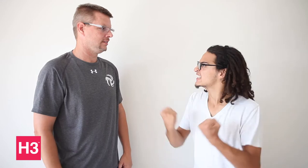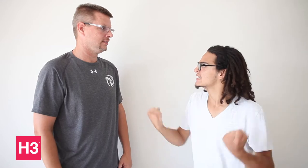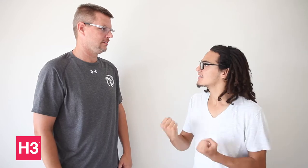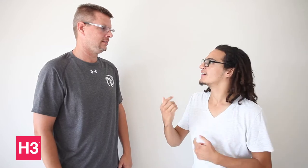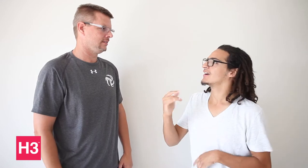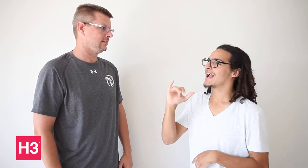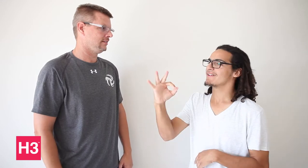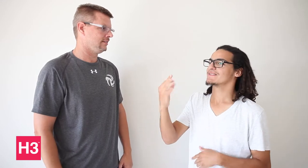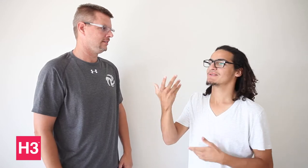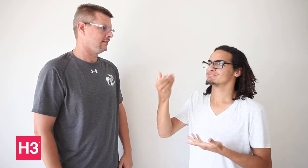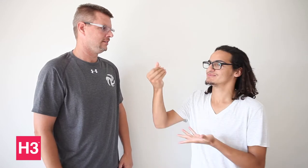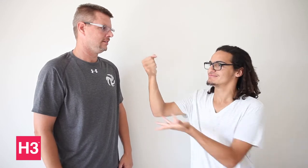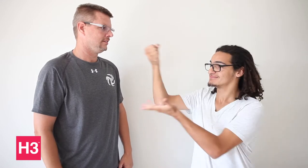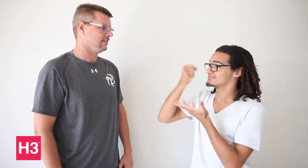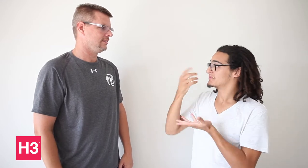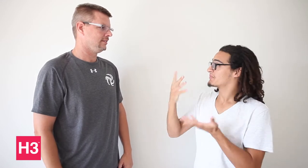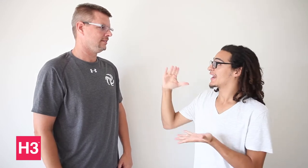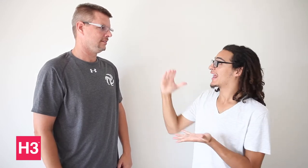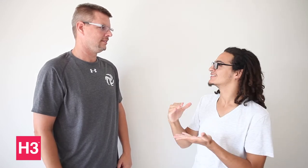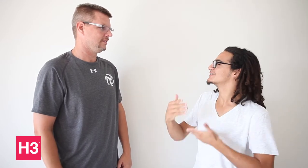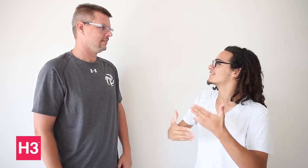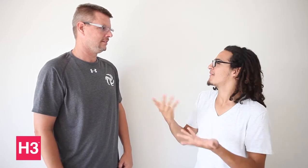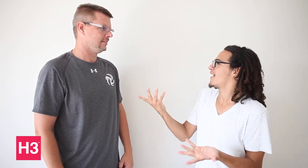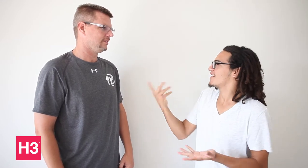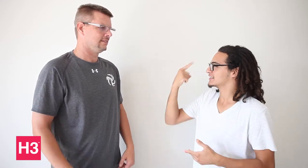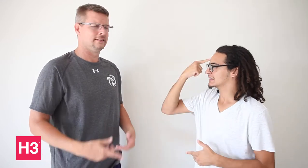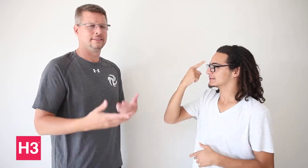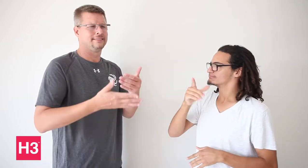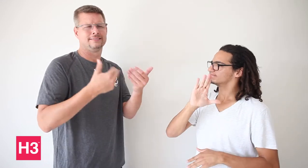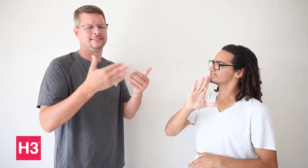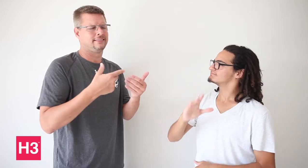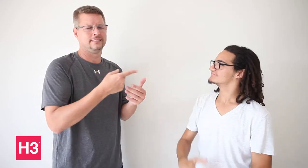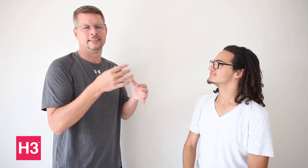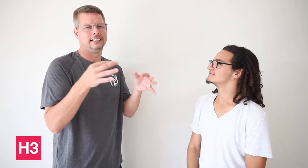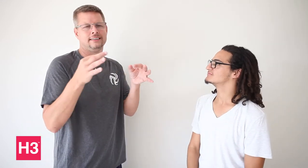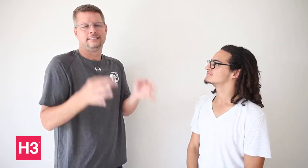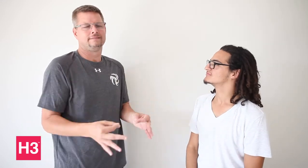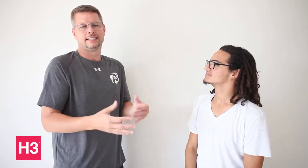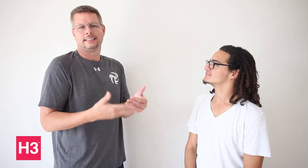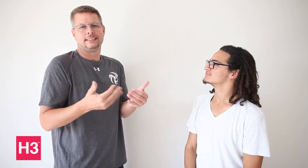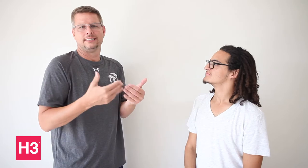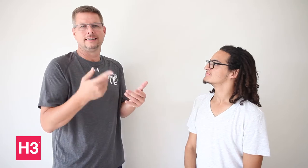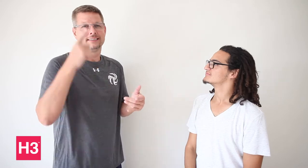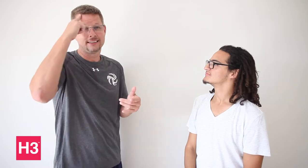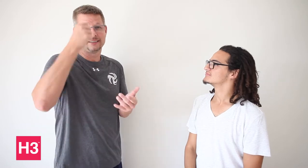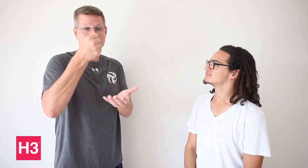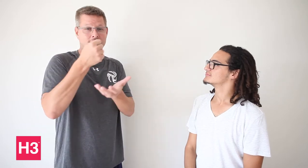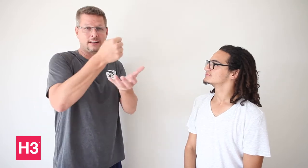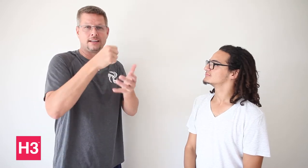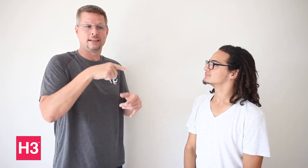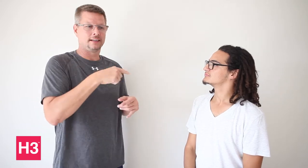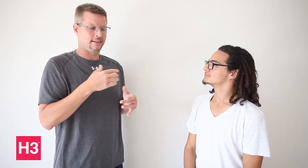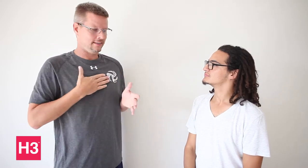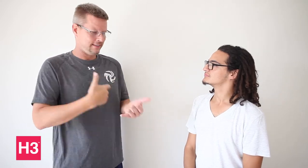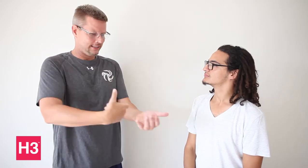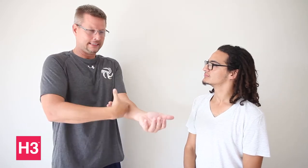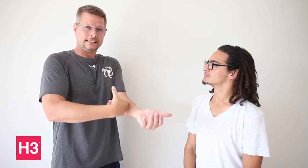if they get money they are less motivated? That’s an easy answer. If we had monetary